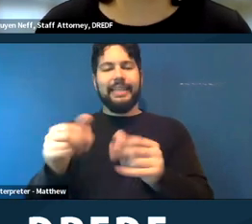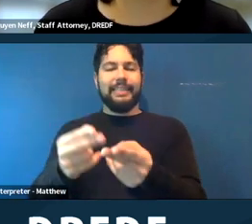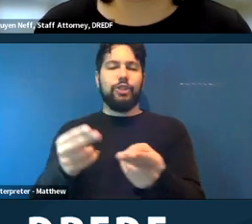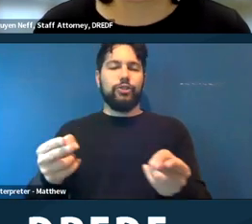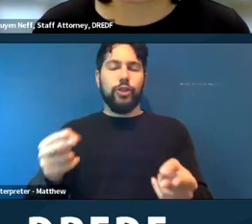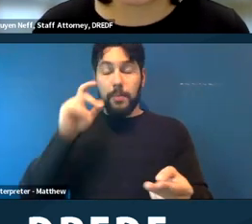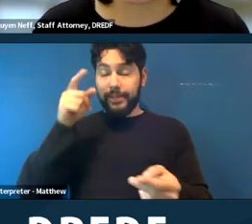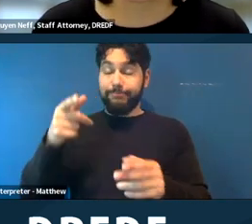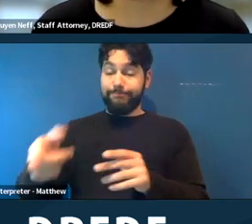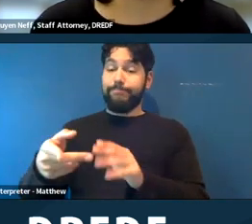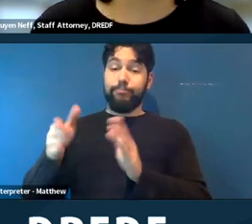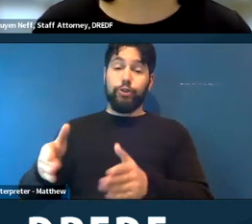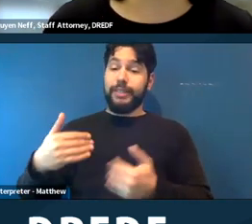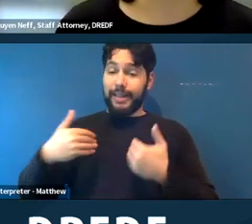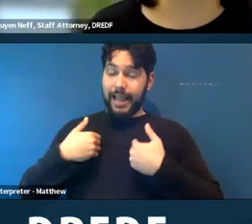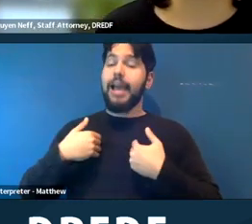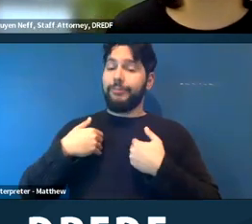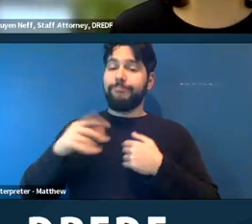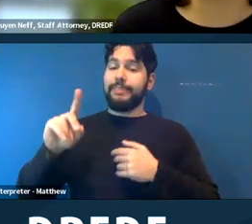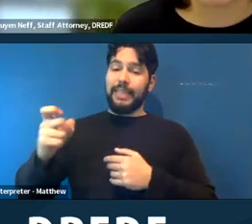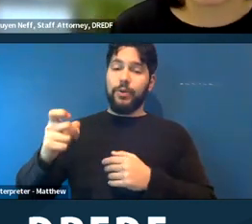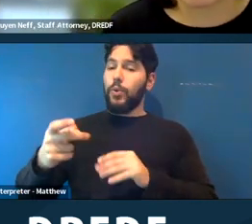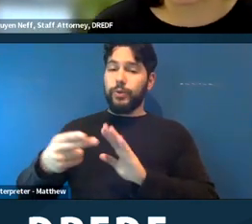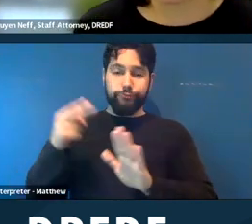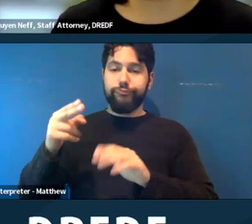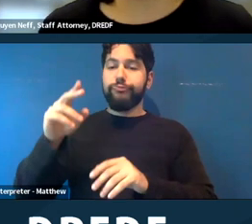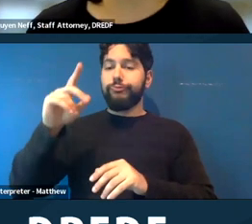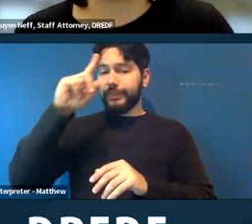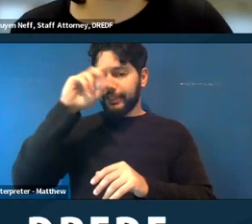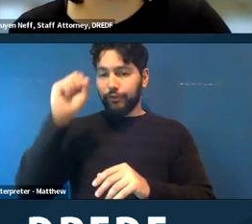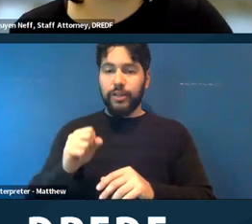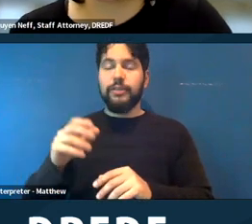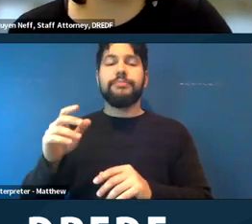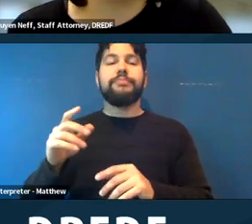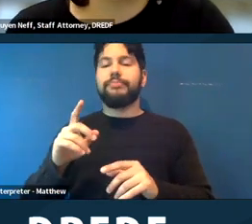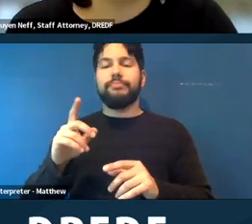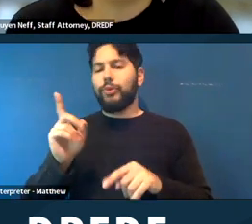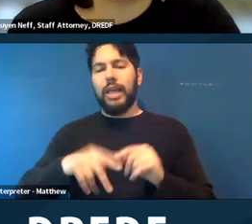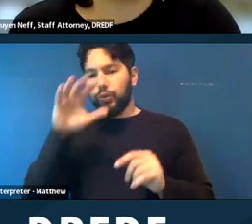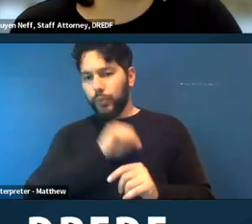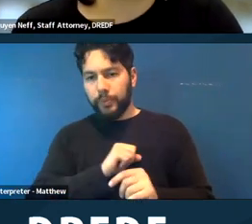would be discrimination, and you can't assume that they're dangerous because they have schizophrenia.